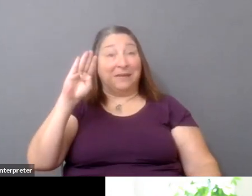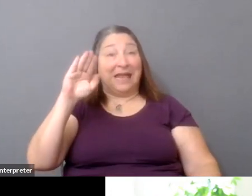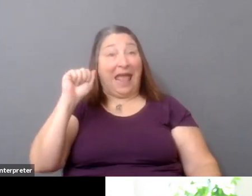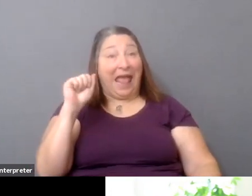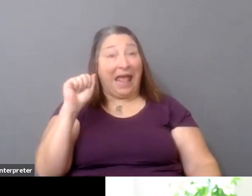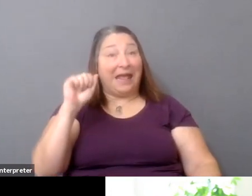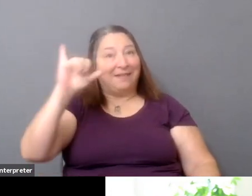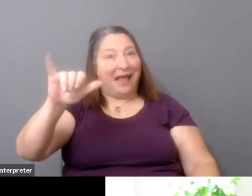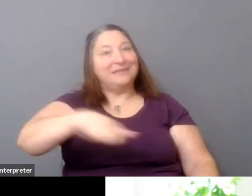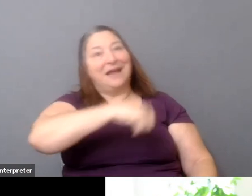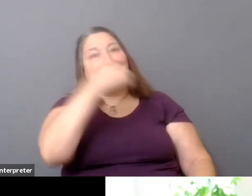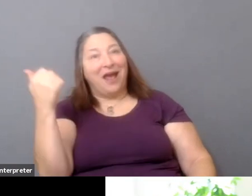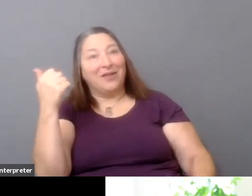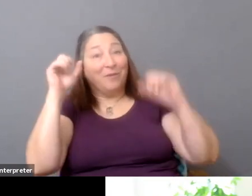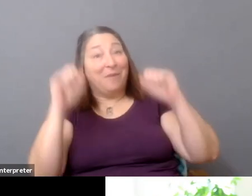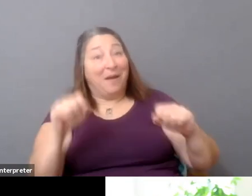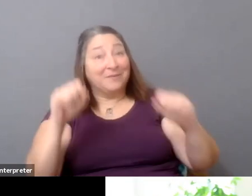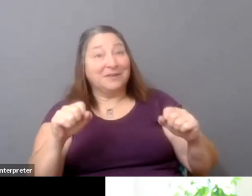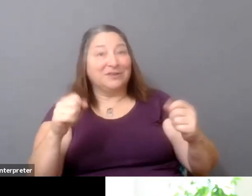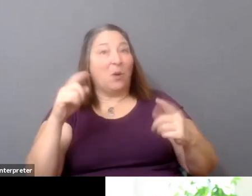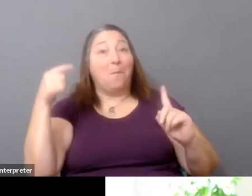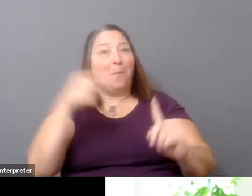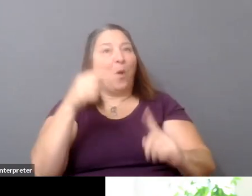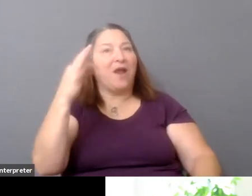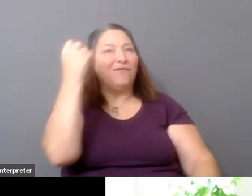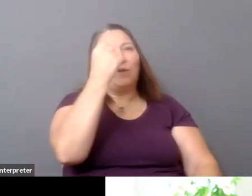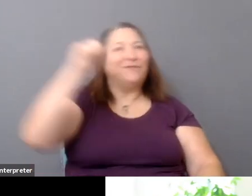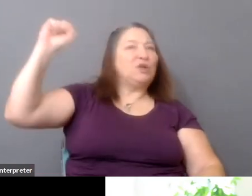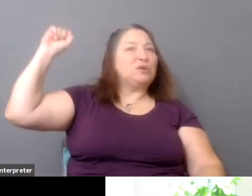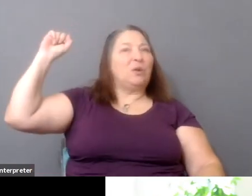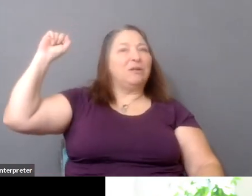which is a point of refusal. It's holding a strike.